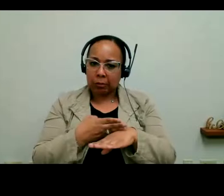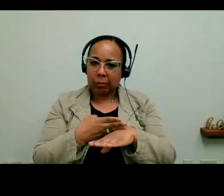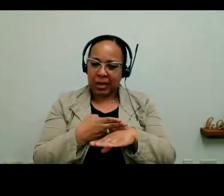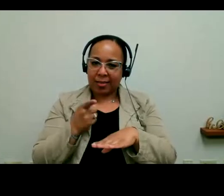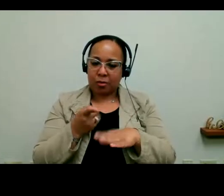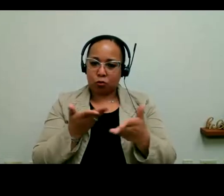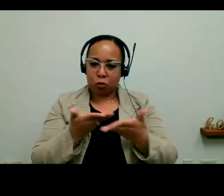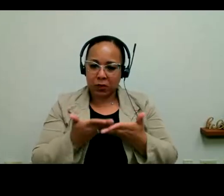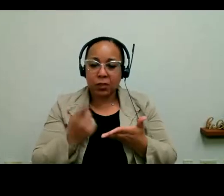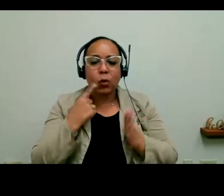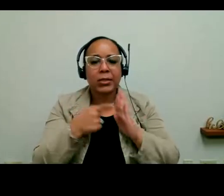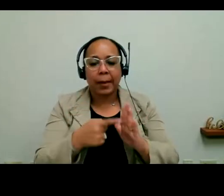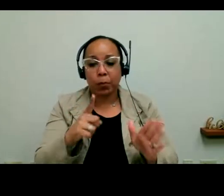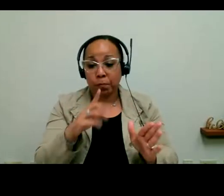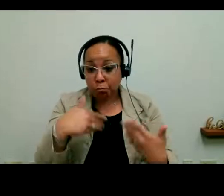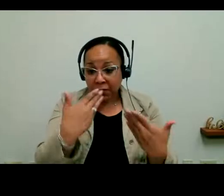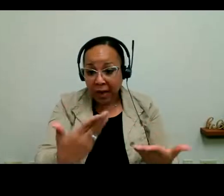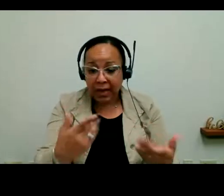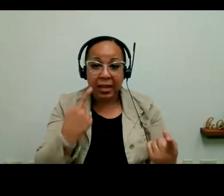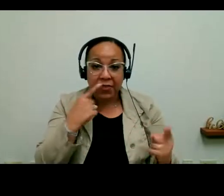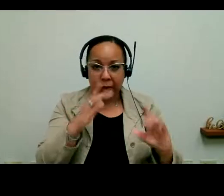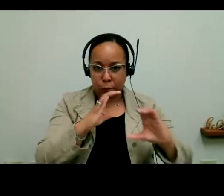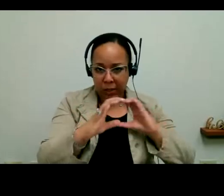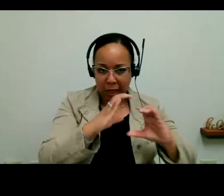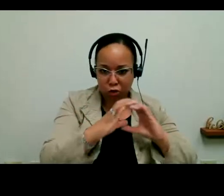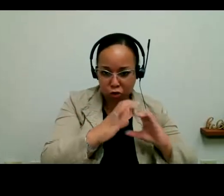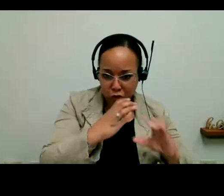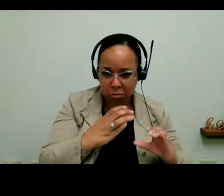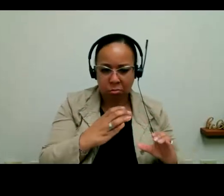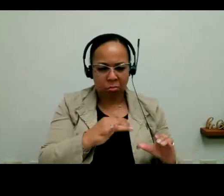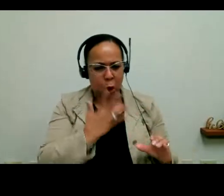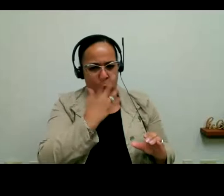And what that looks like for people who are deaf and hard-of-hearing. People